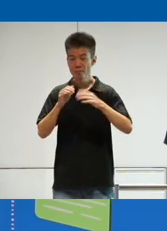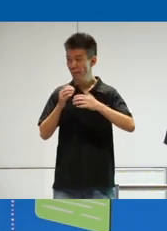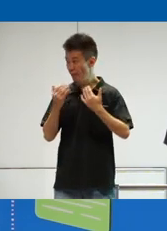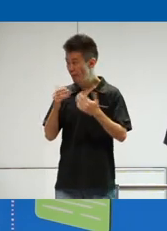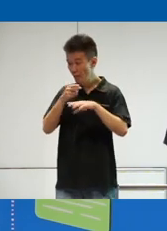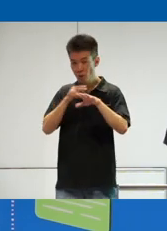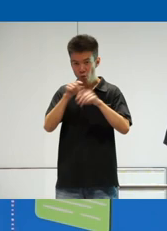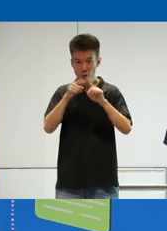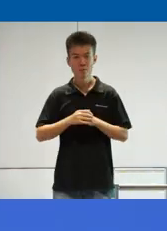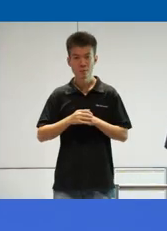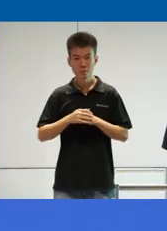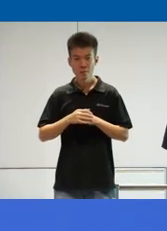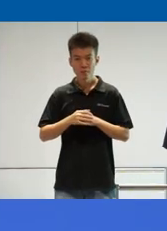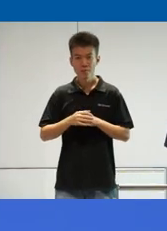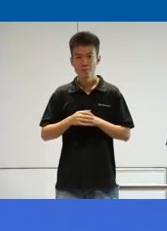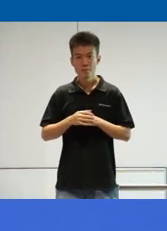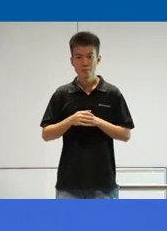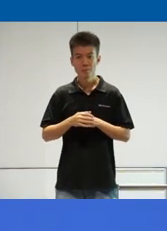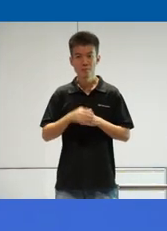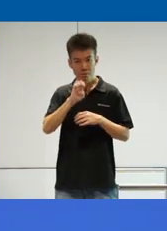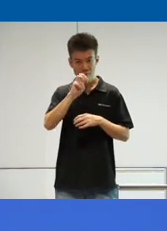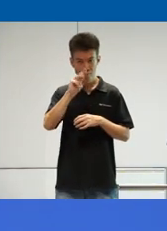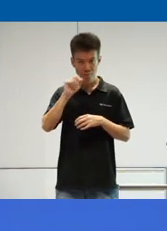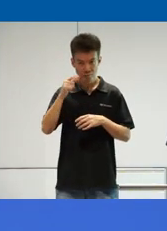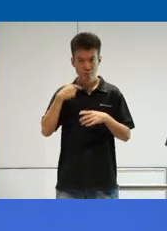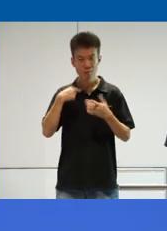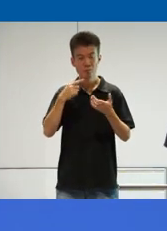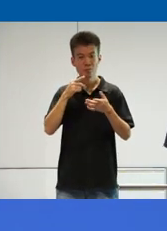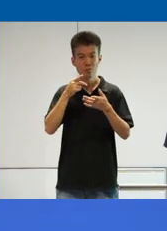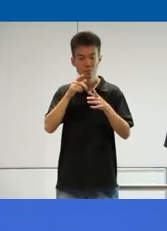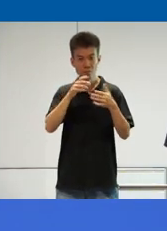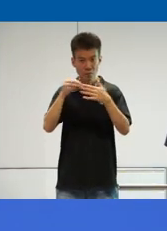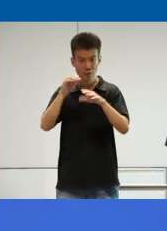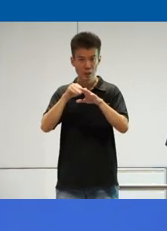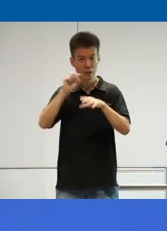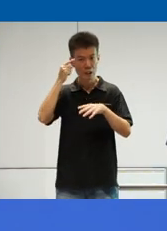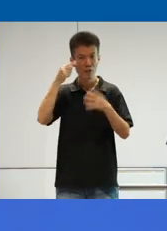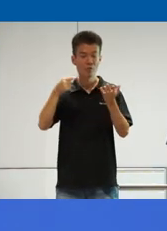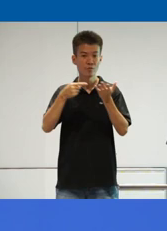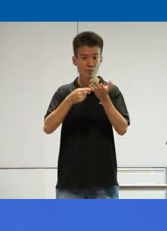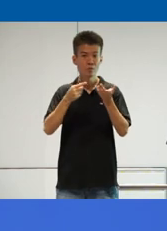over to Emanuel now so I'm Emanuel I I co lead the team over at uh G Tech that is a central unit that